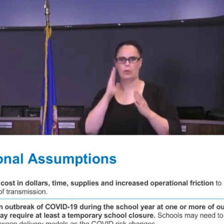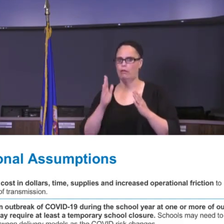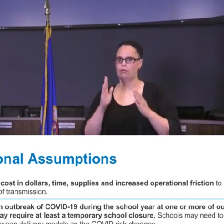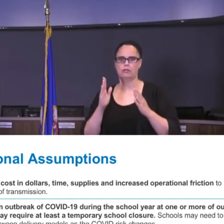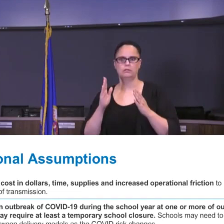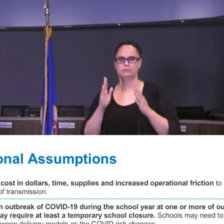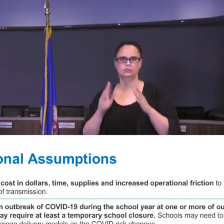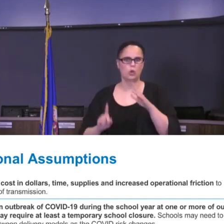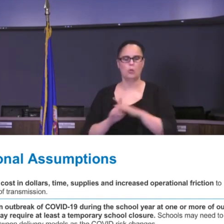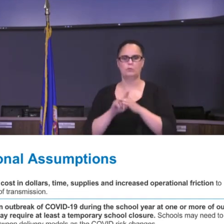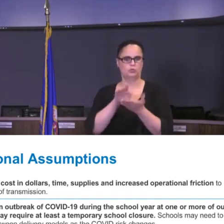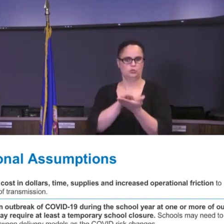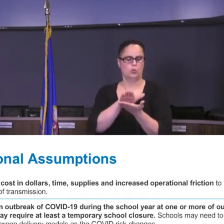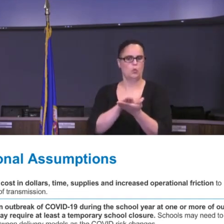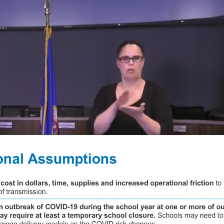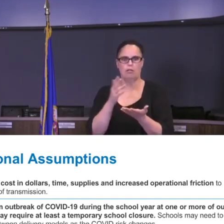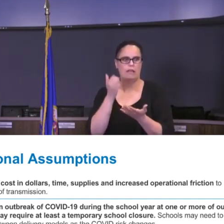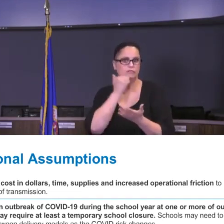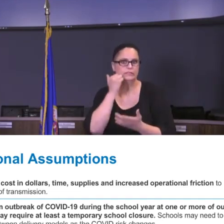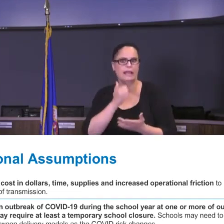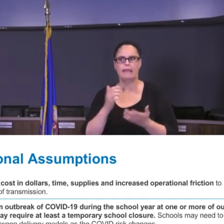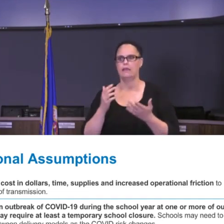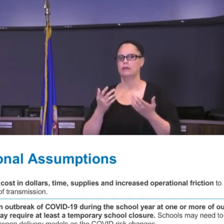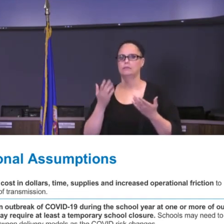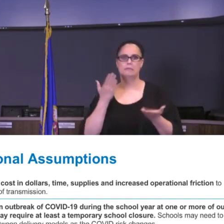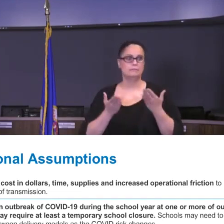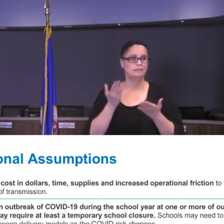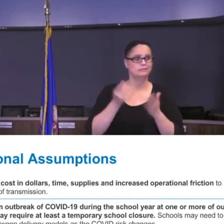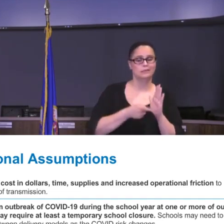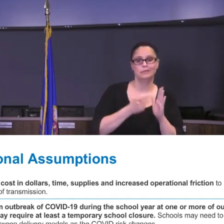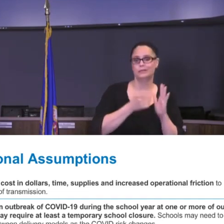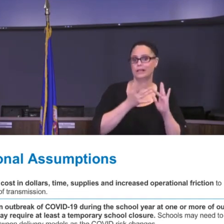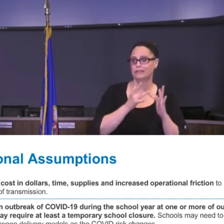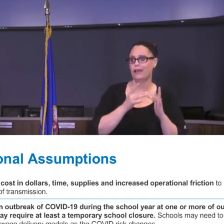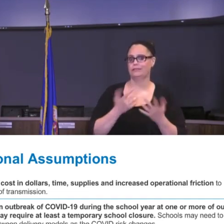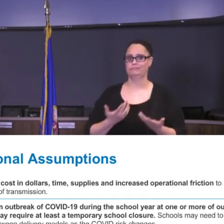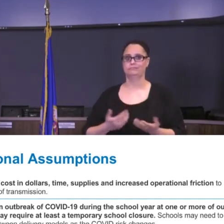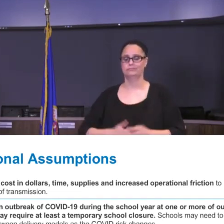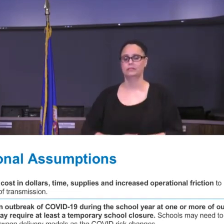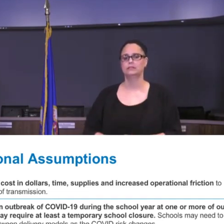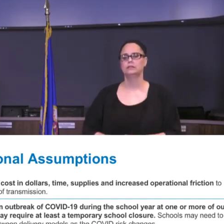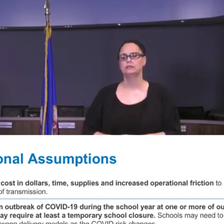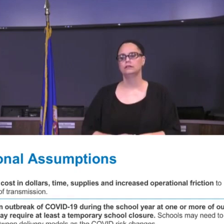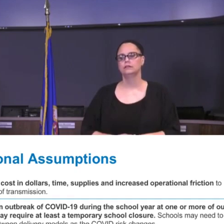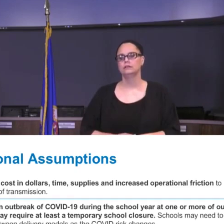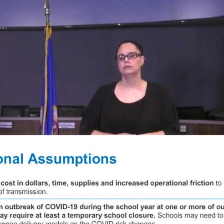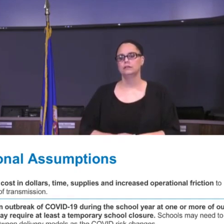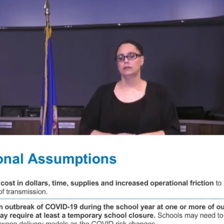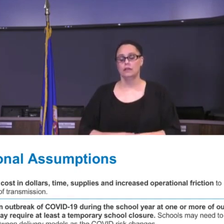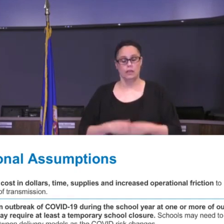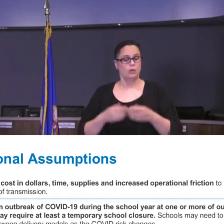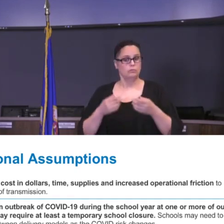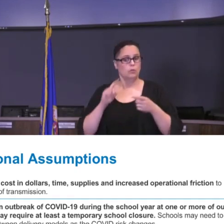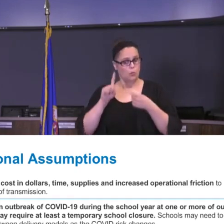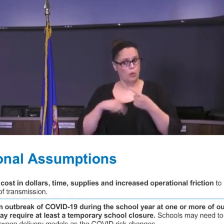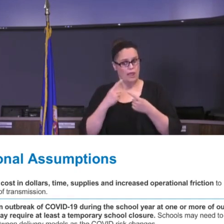instruction online or via other non-seat based means. And finally, when at school and where possible students will